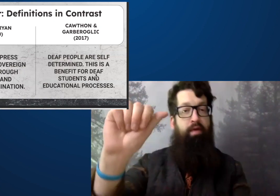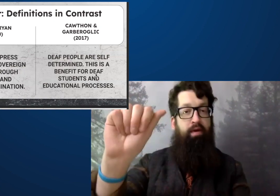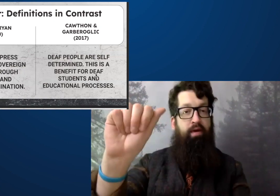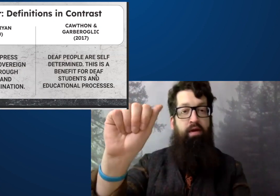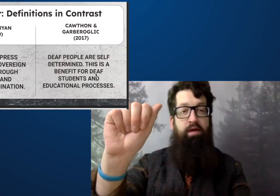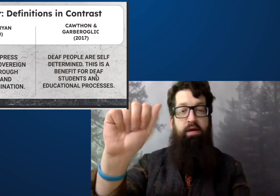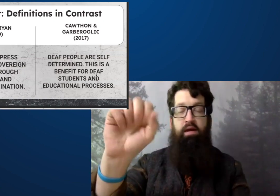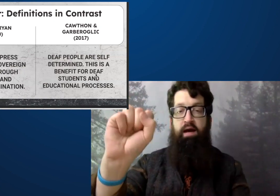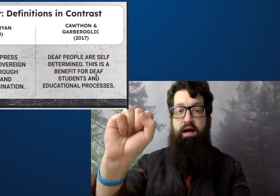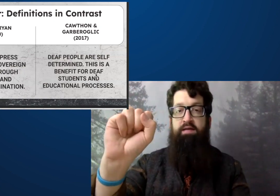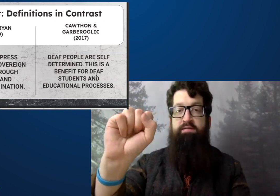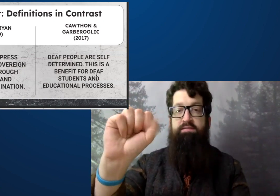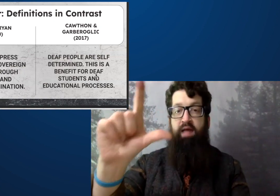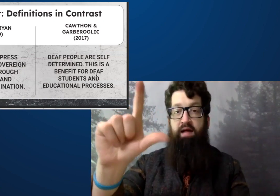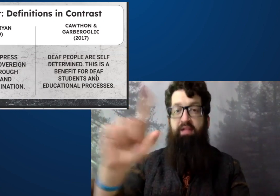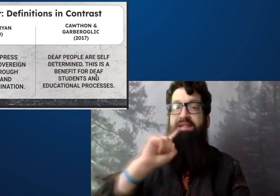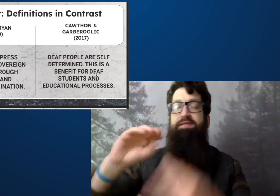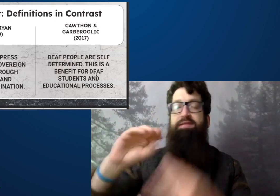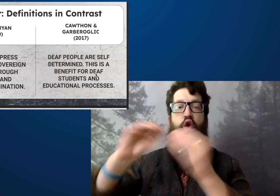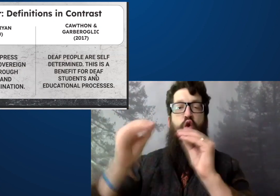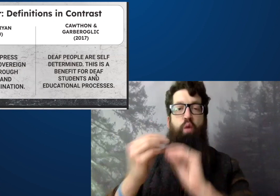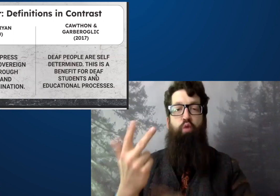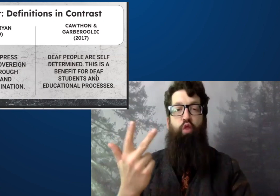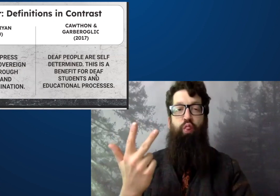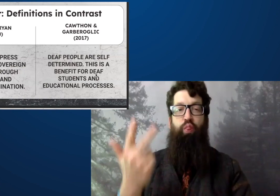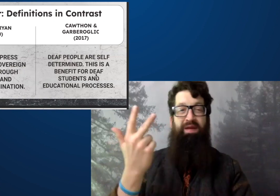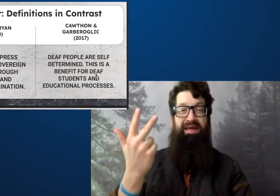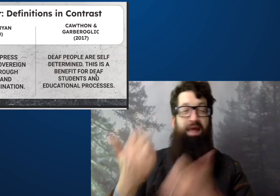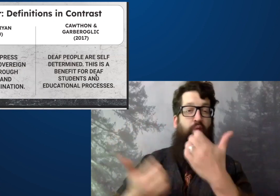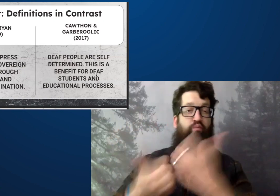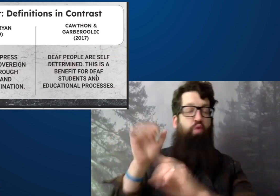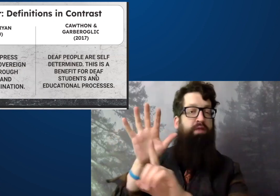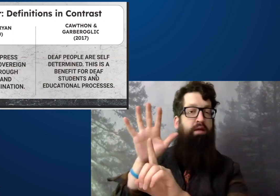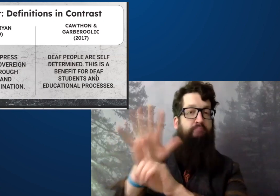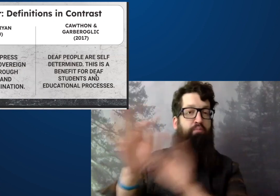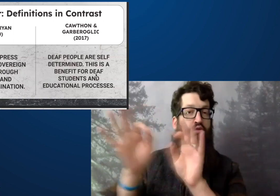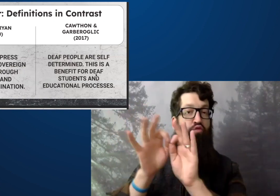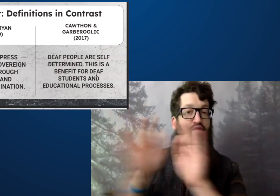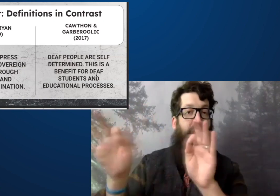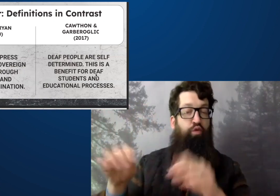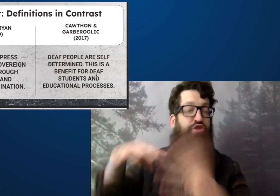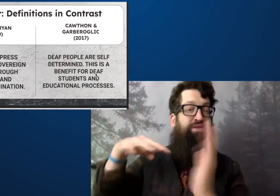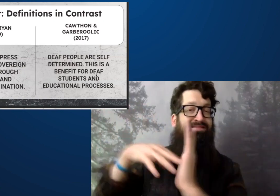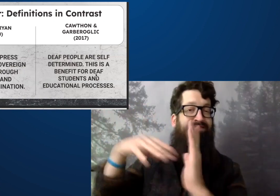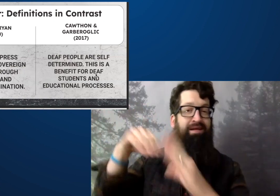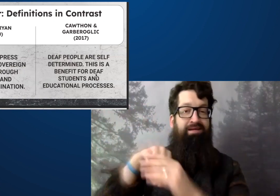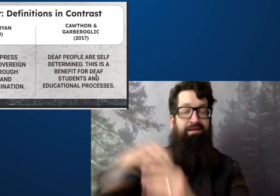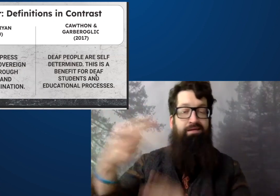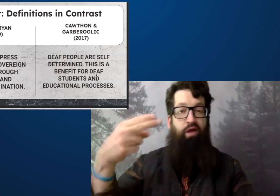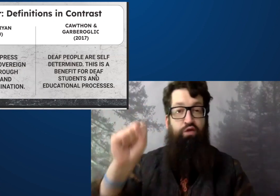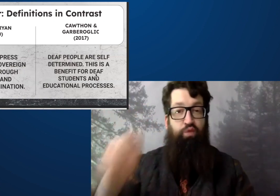Right now, ASL is the third most popular language